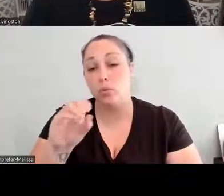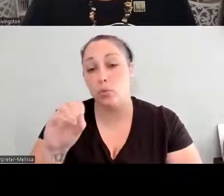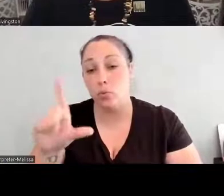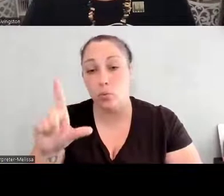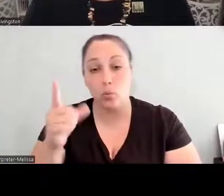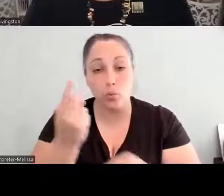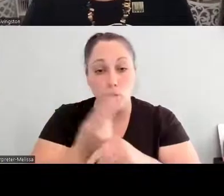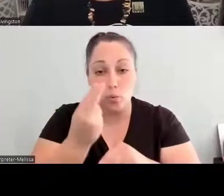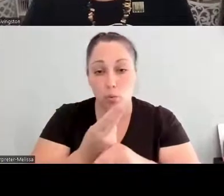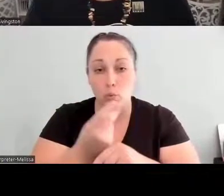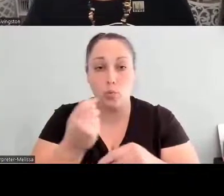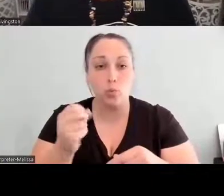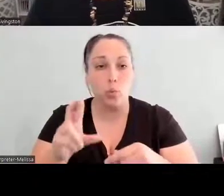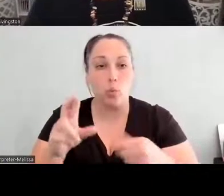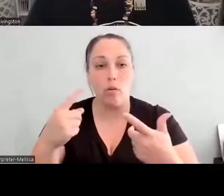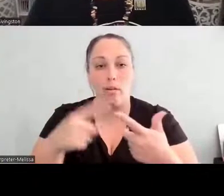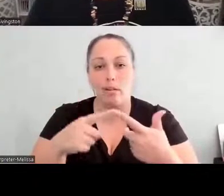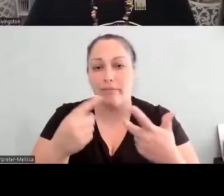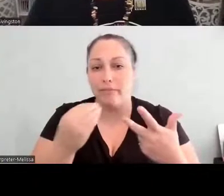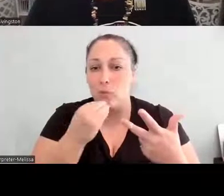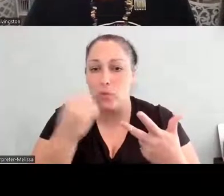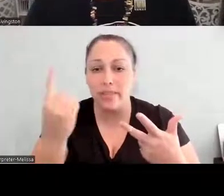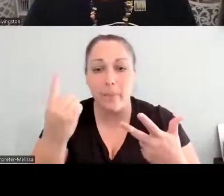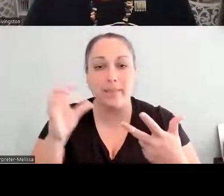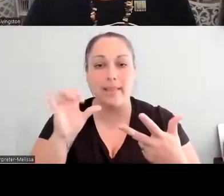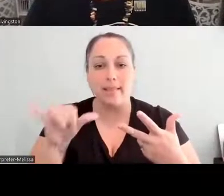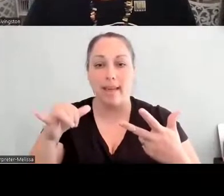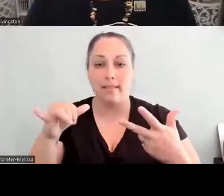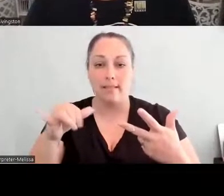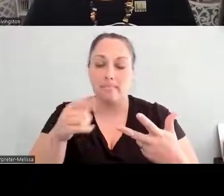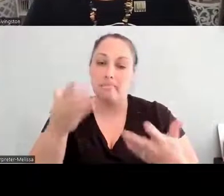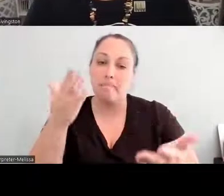So we provided three items, and the advocates cooked these items